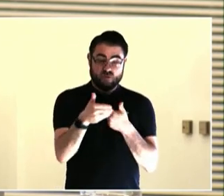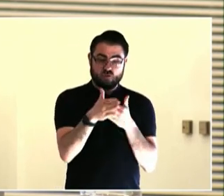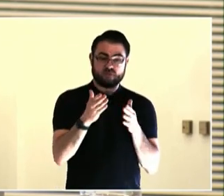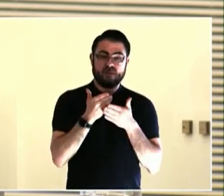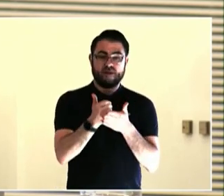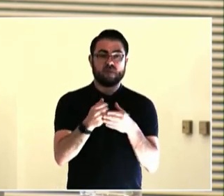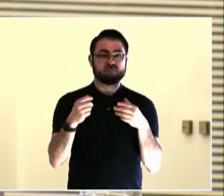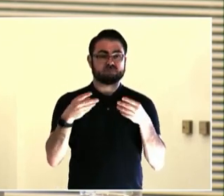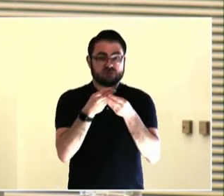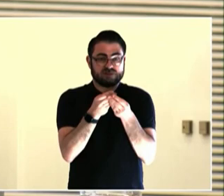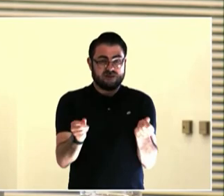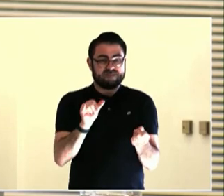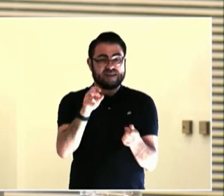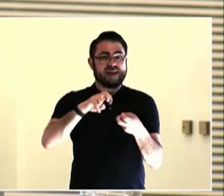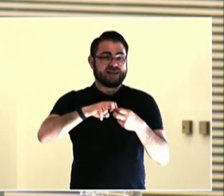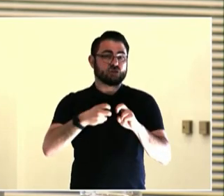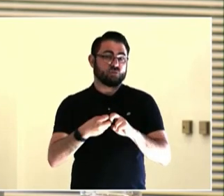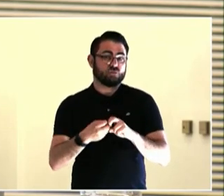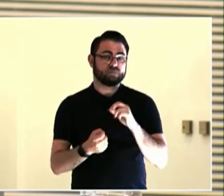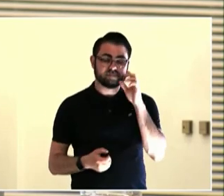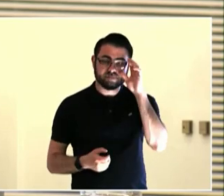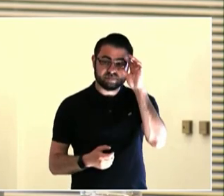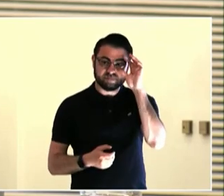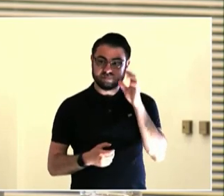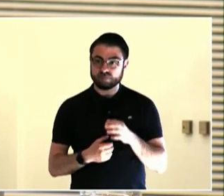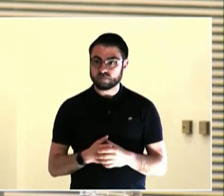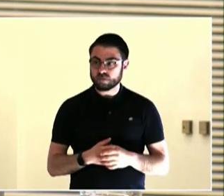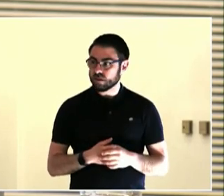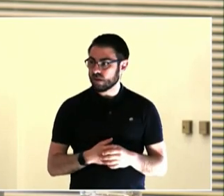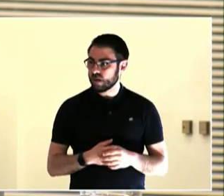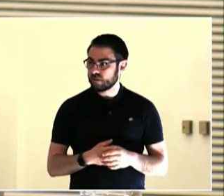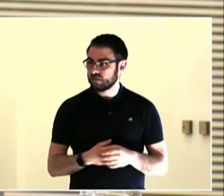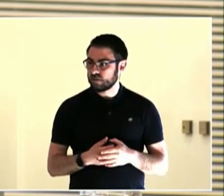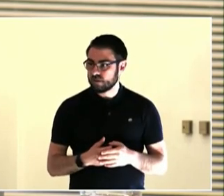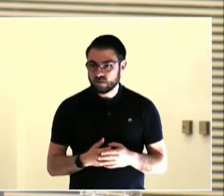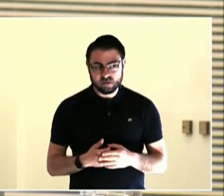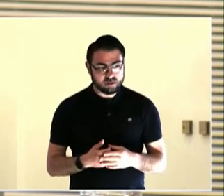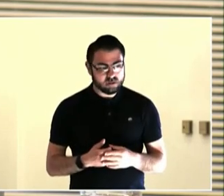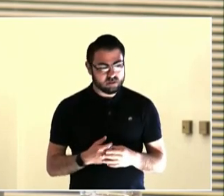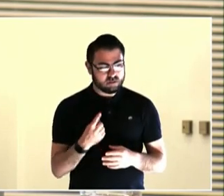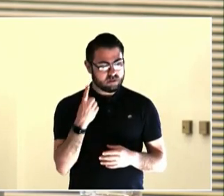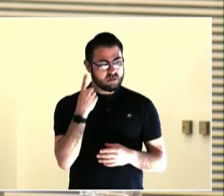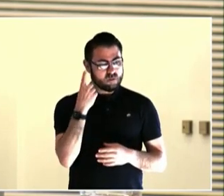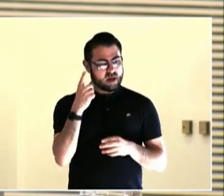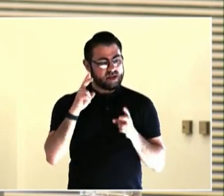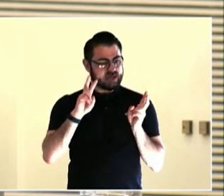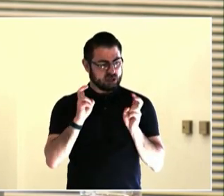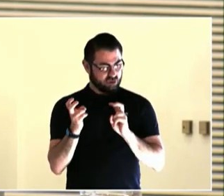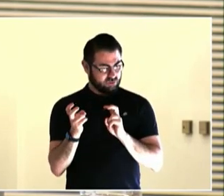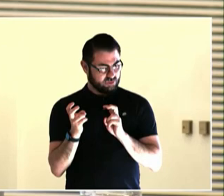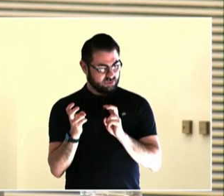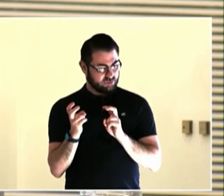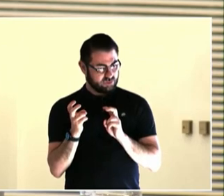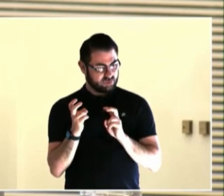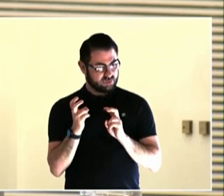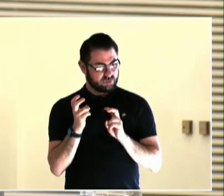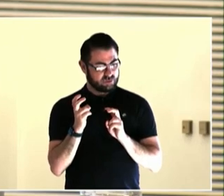knowledge serve the city if we're not in the city, you know? We're here and there. We're not -- no one knows, like,